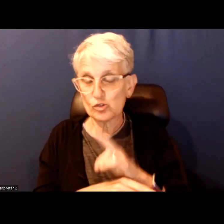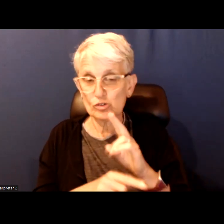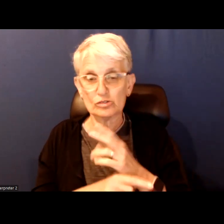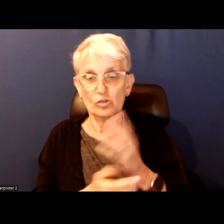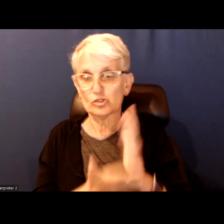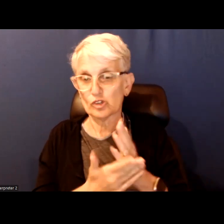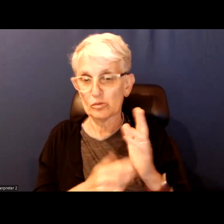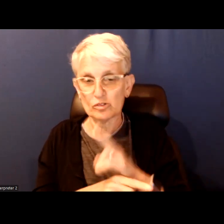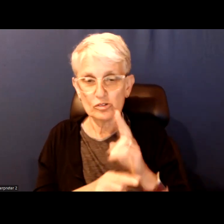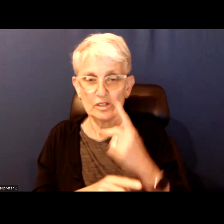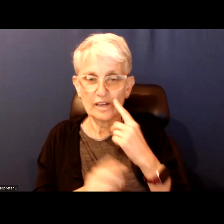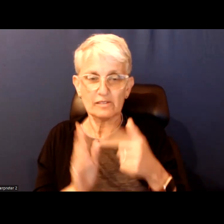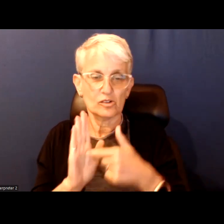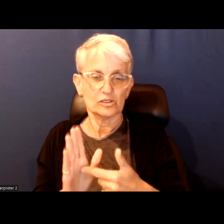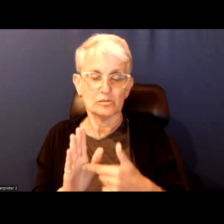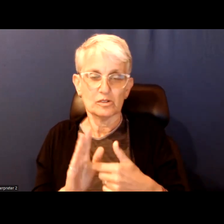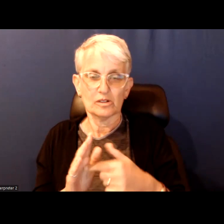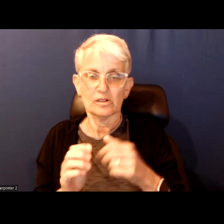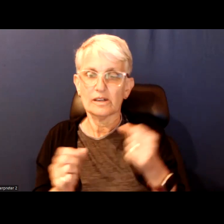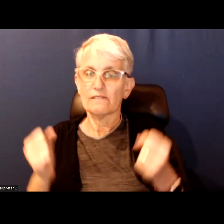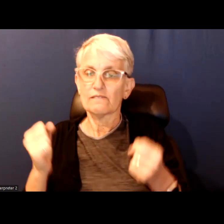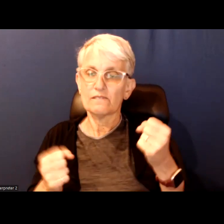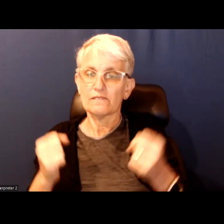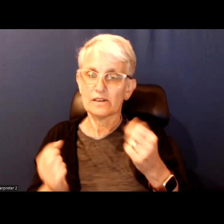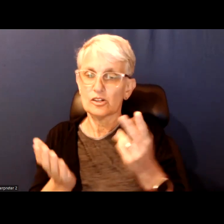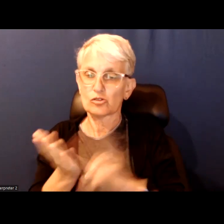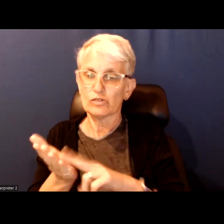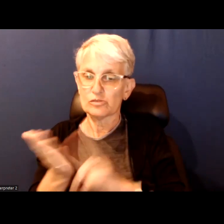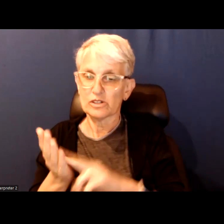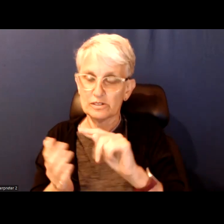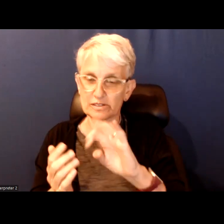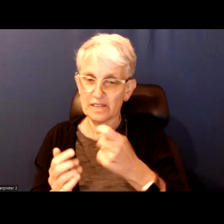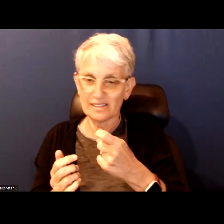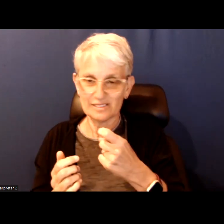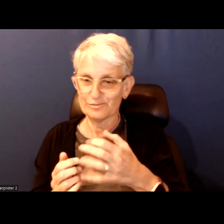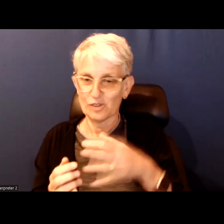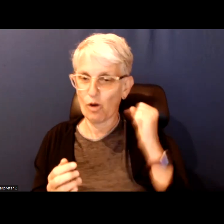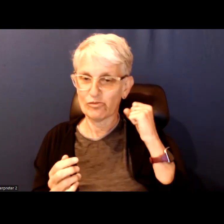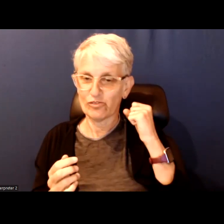For instance the vehicle registration tax is repealed and reintroduced -- other cities